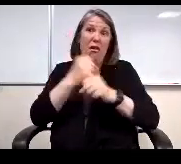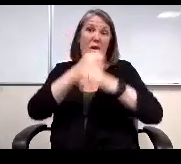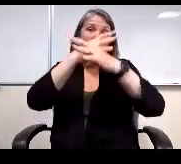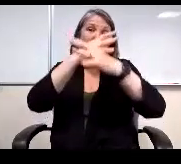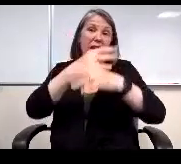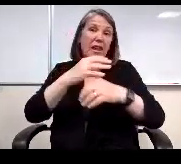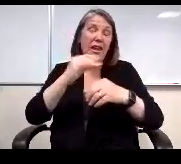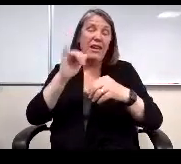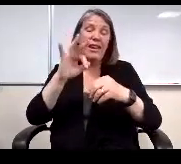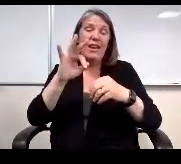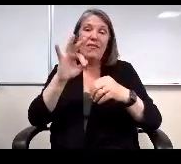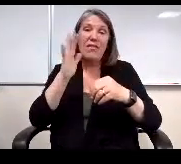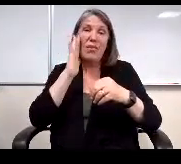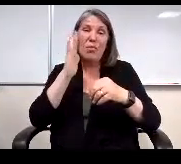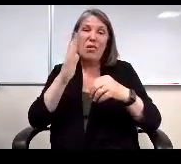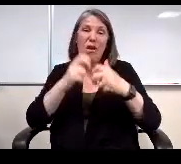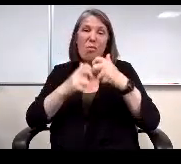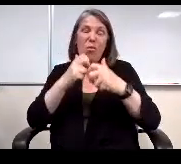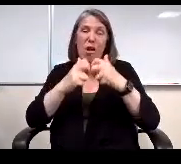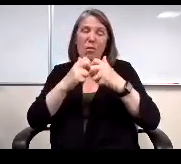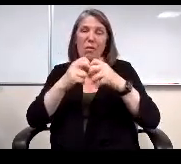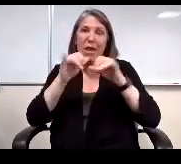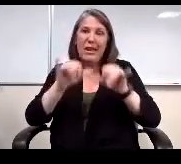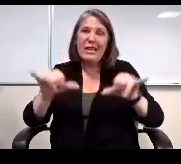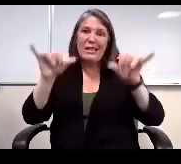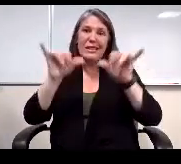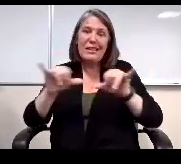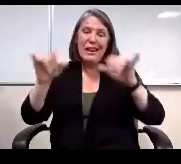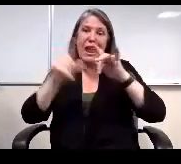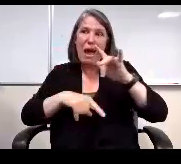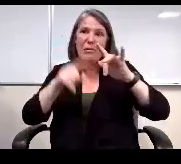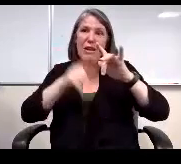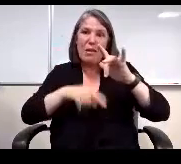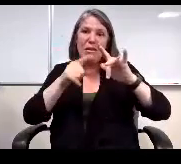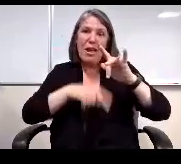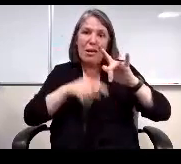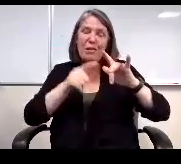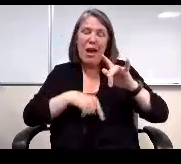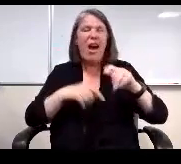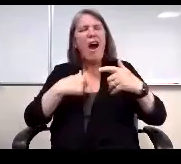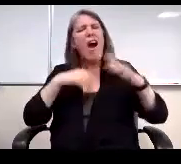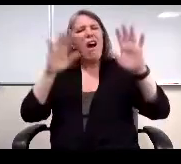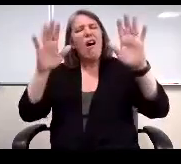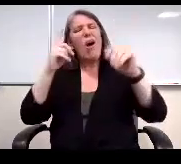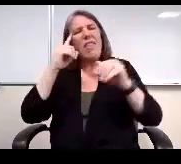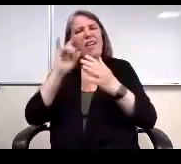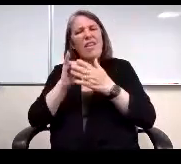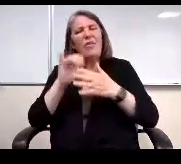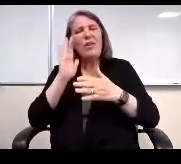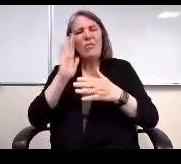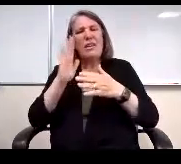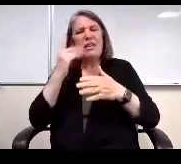We're a problem and it was consistently absent. I think that would be something that we would clue into,